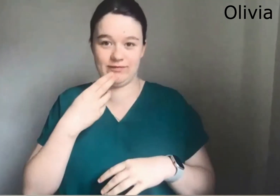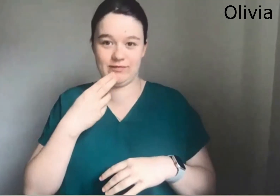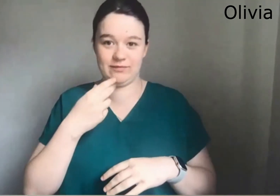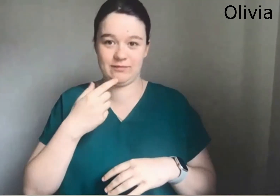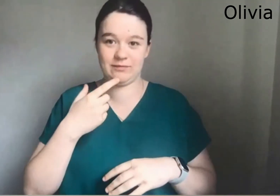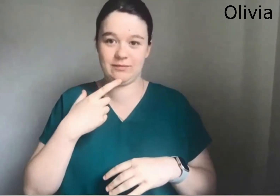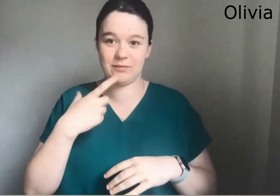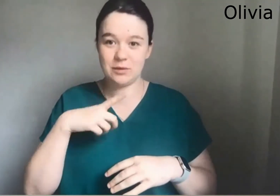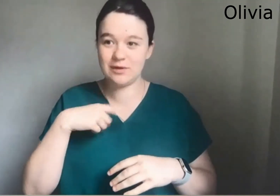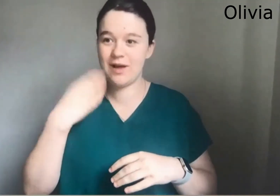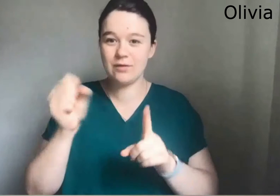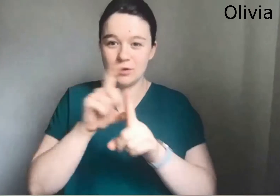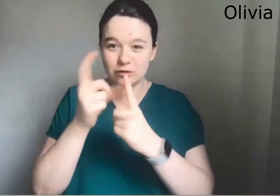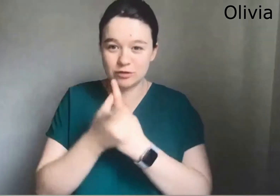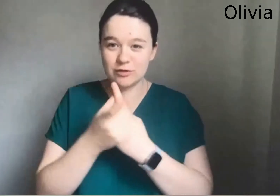And I wouldn't be me if I wasn't deaf